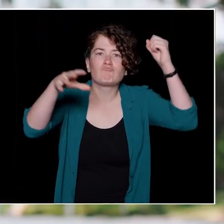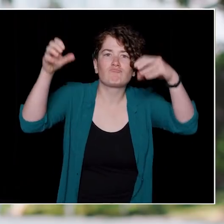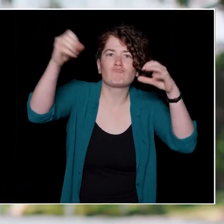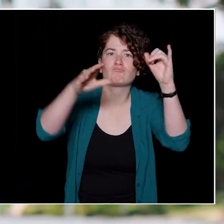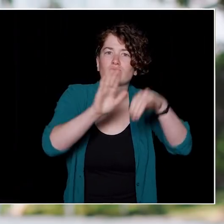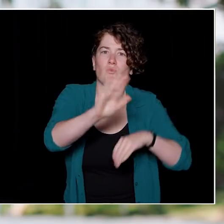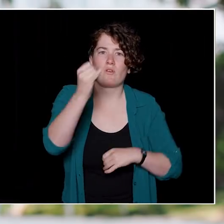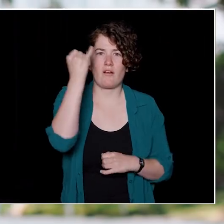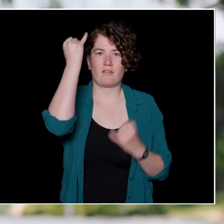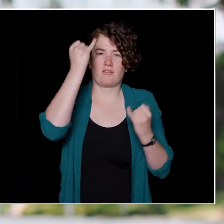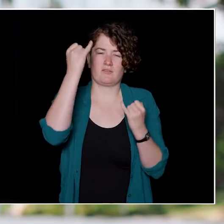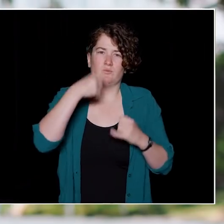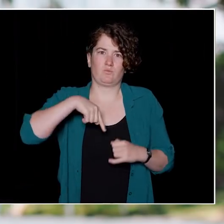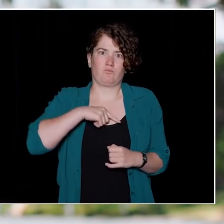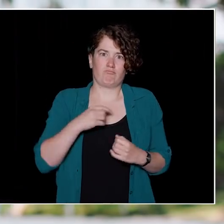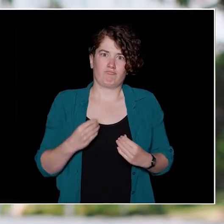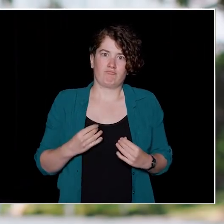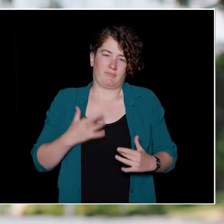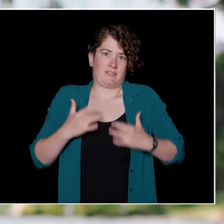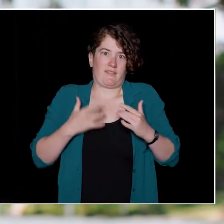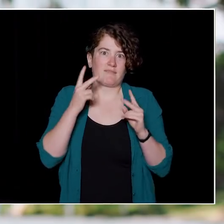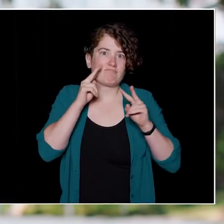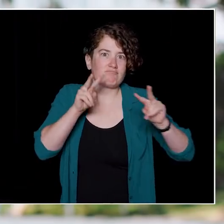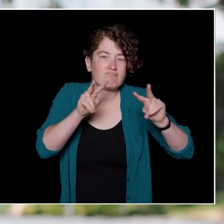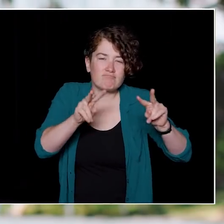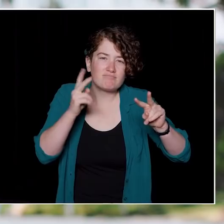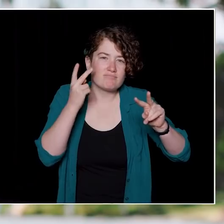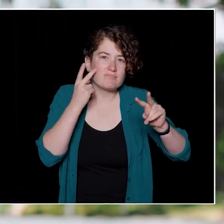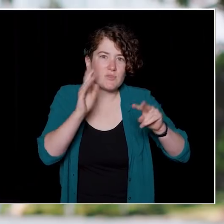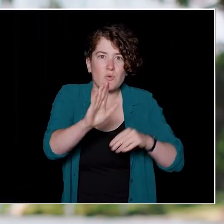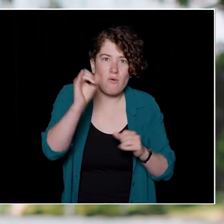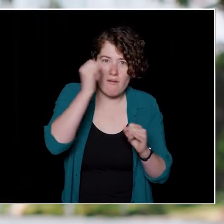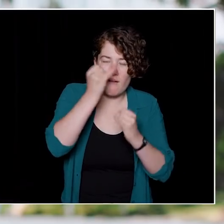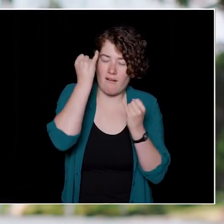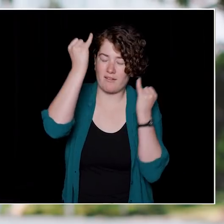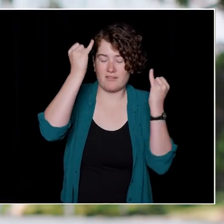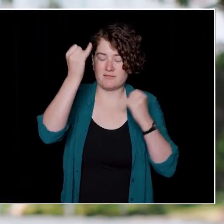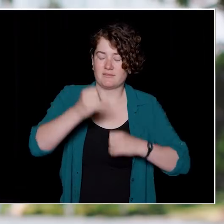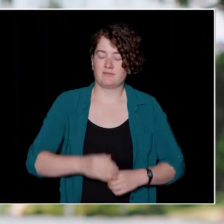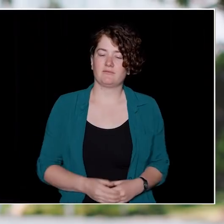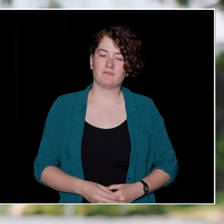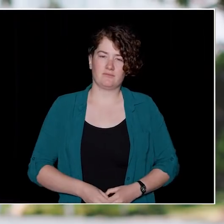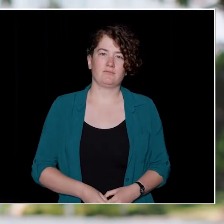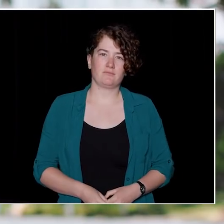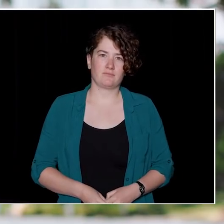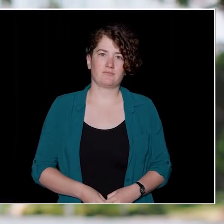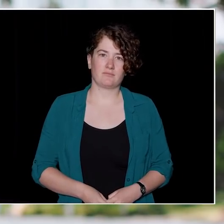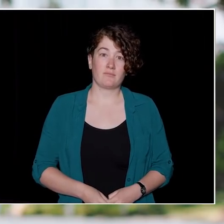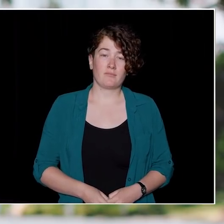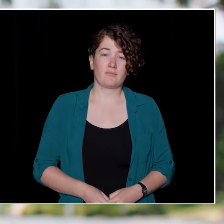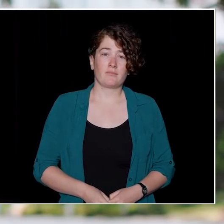Well, a society deserves to have its organizations run well. And one of the things that we try to do with the school of course